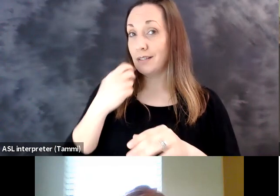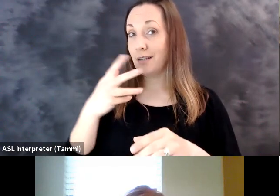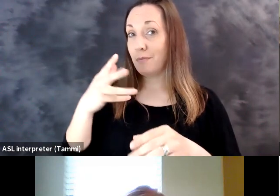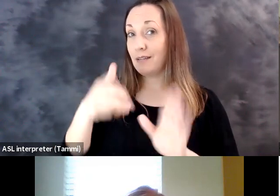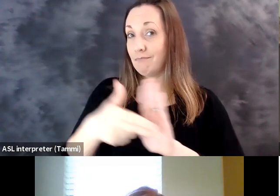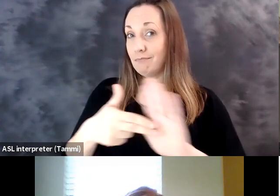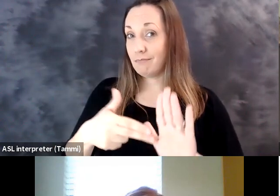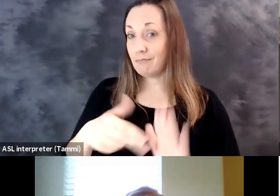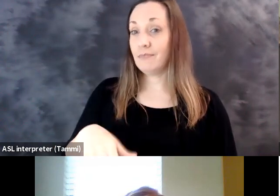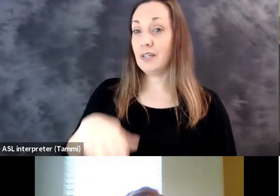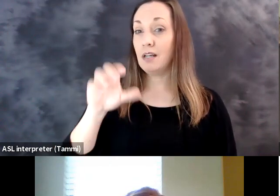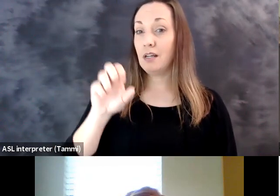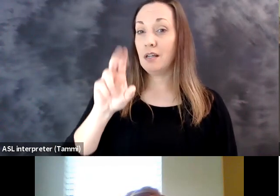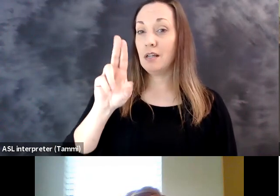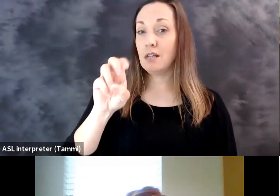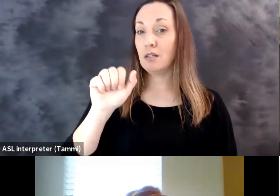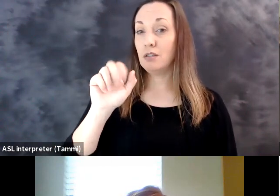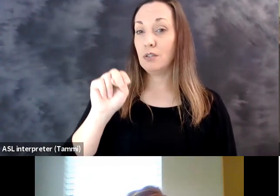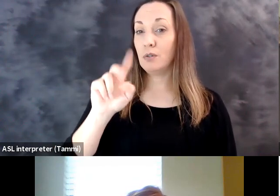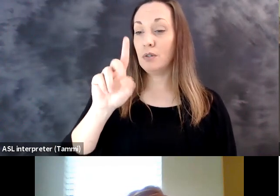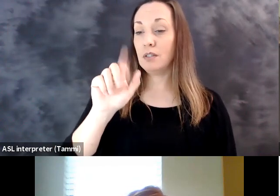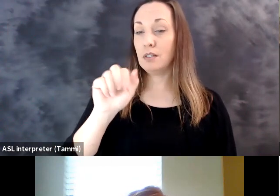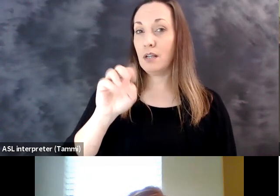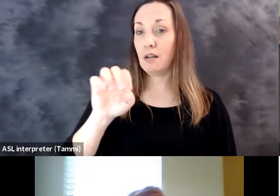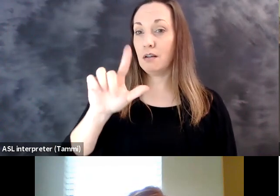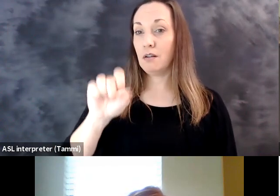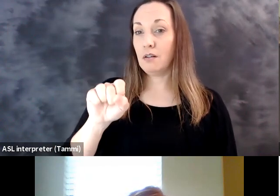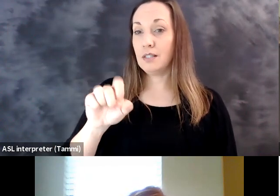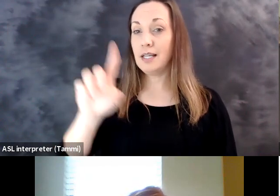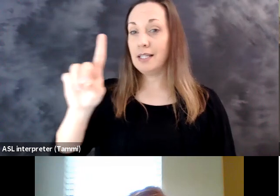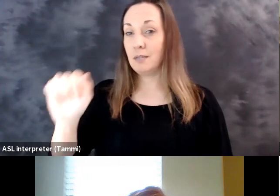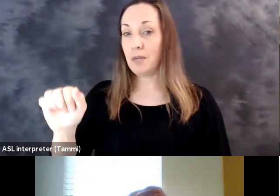House, and she has been named recently to the Susan Daniels Disability Mentoring Hall of Fame.